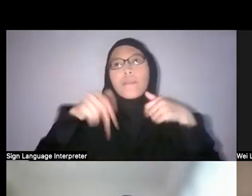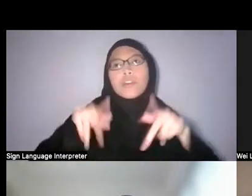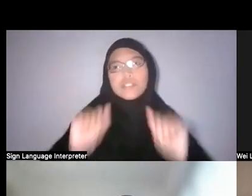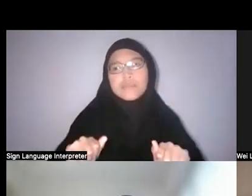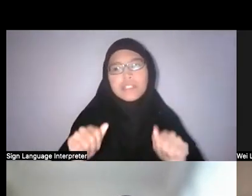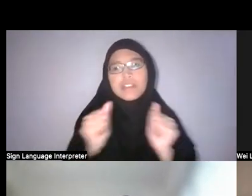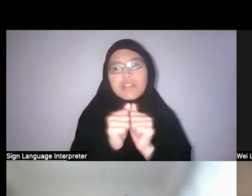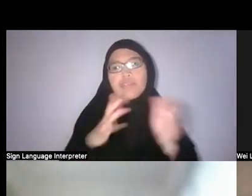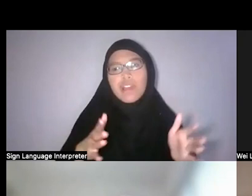you know,